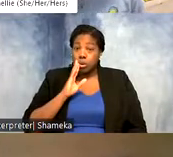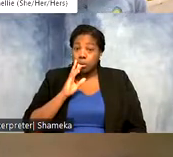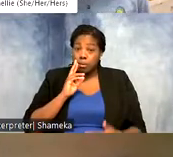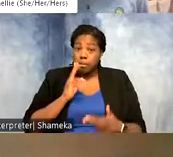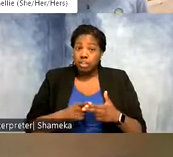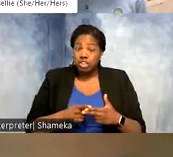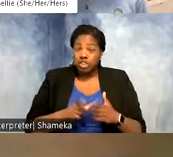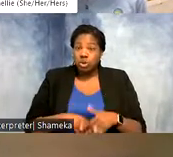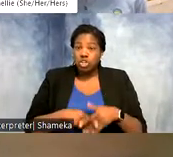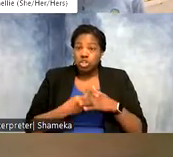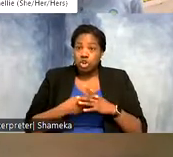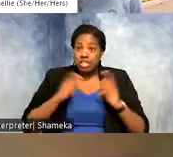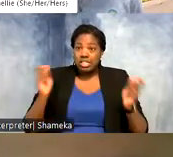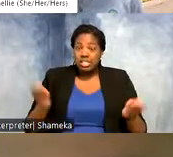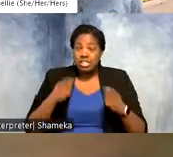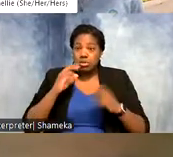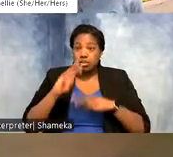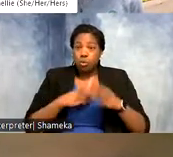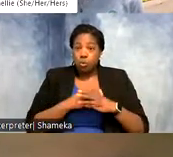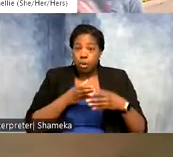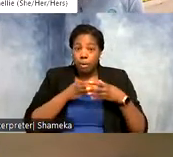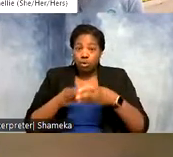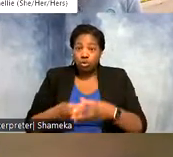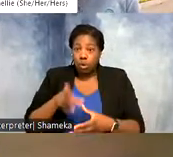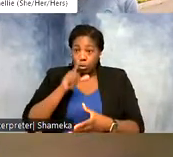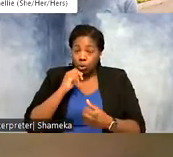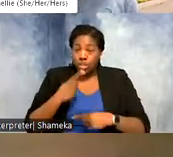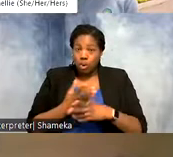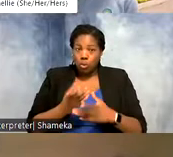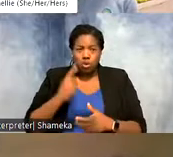our celebration of World Migratory Bird Day and I want to hear from you, Allie, and I also want to hear